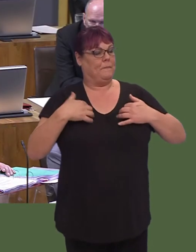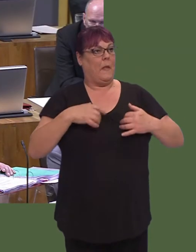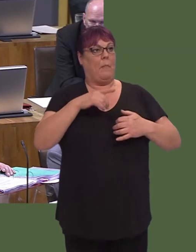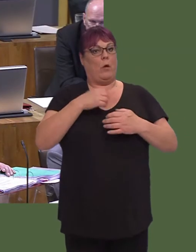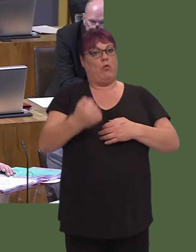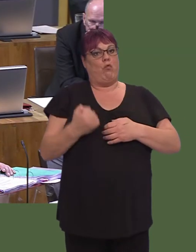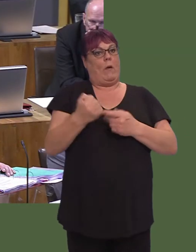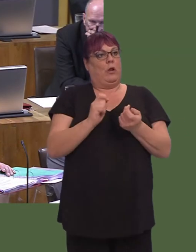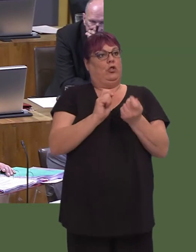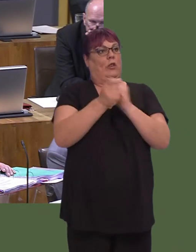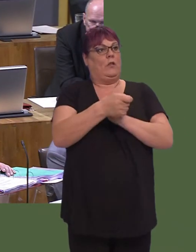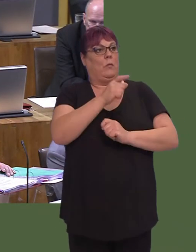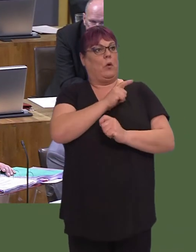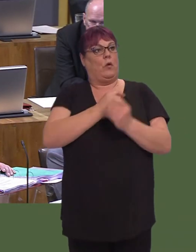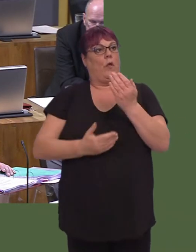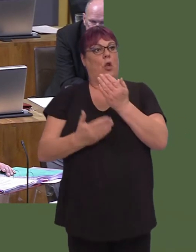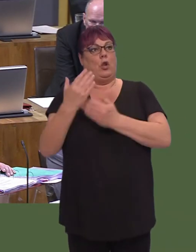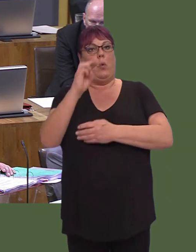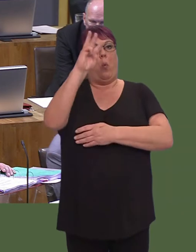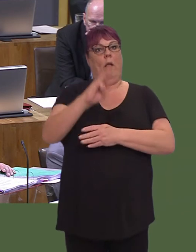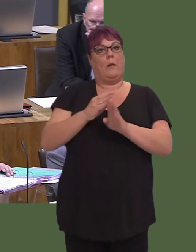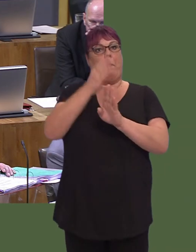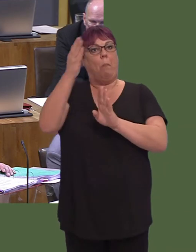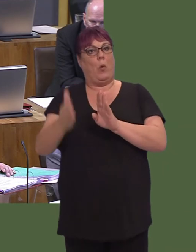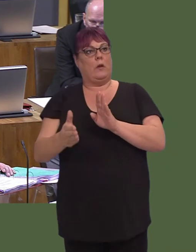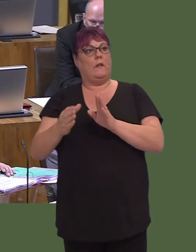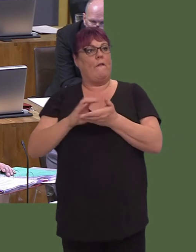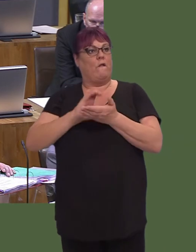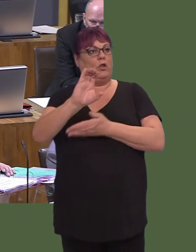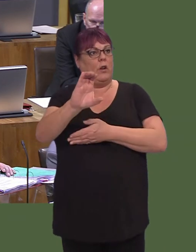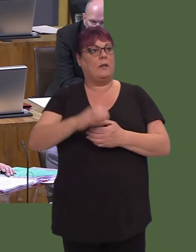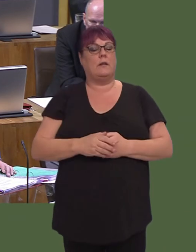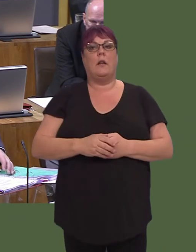via the new Wales and borders franchise, the south Wales metro, of course, the north Wales